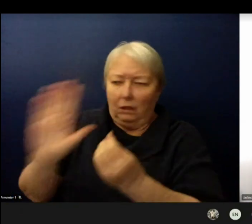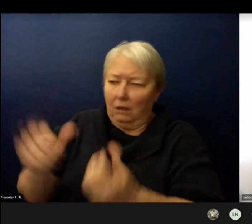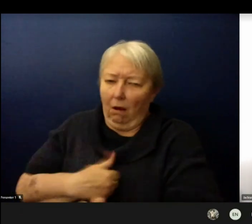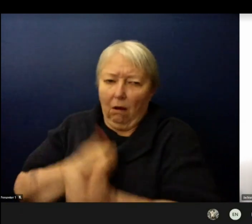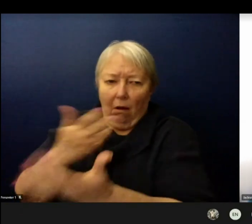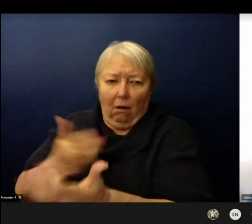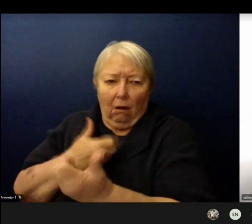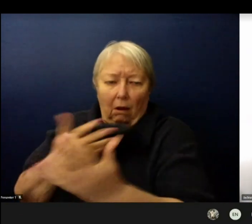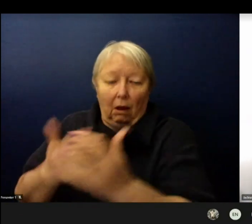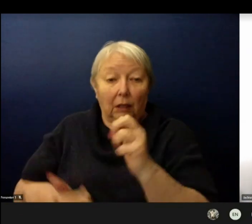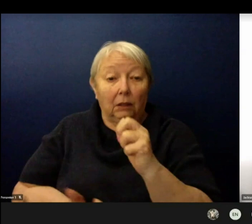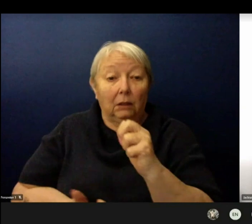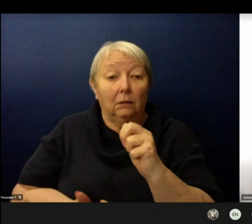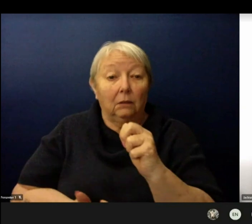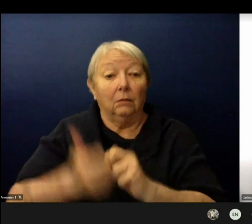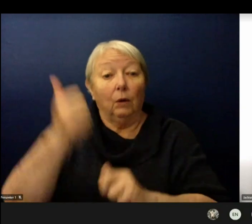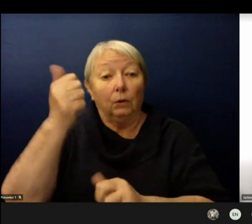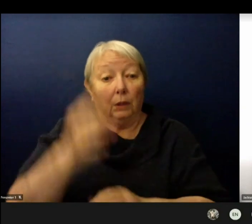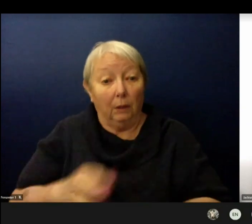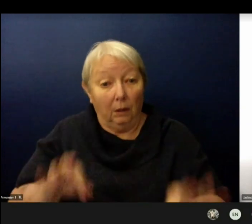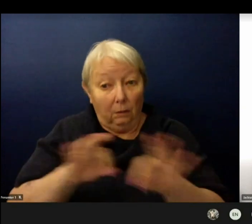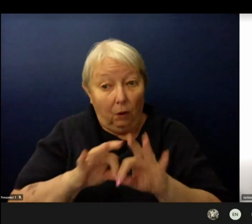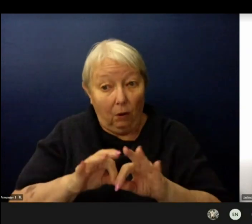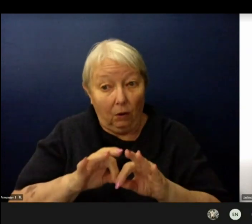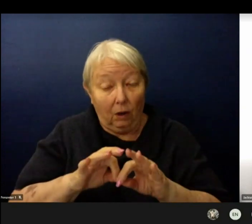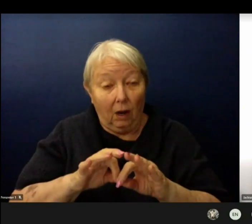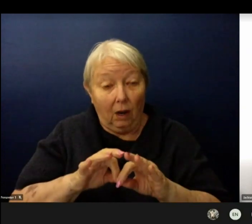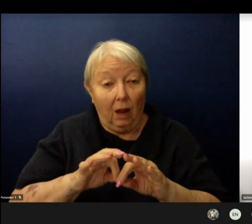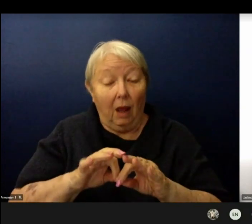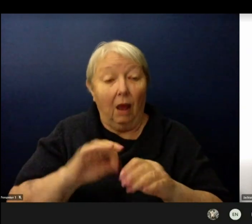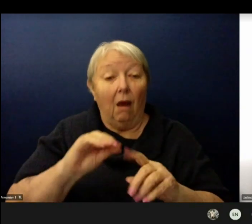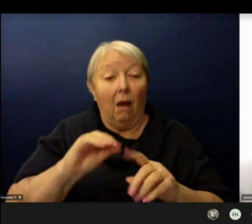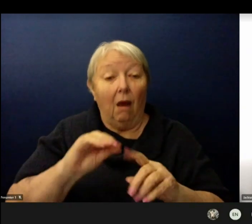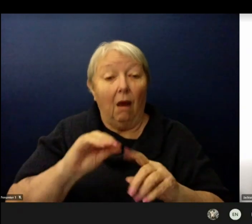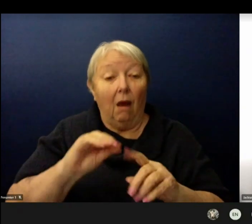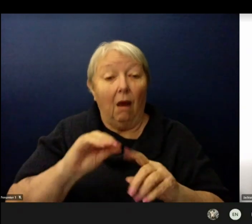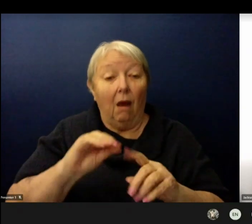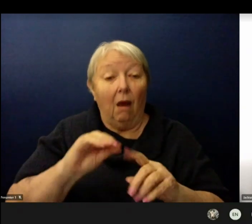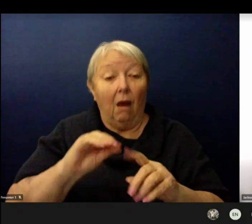and our students furthest from educational justice. We are committed to doing this.